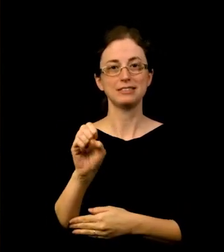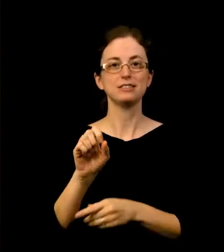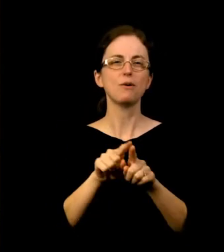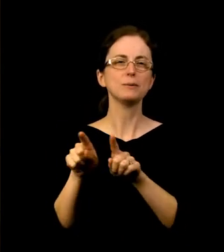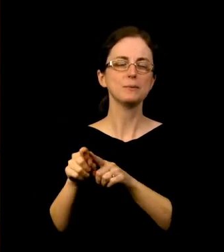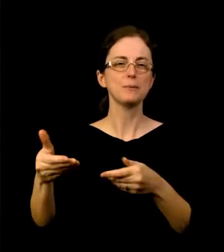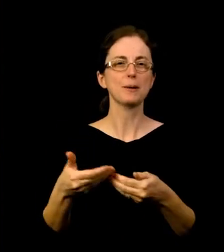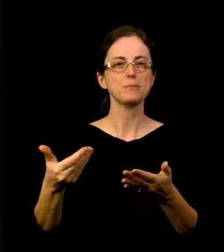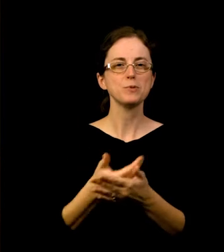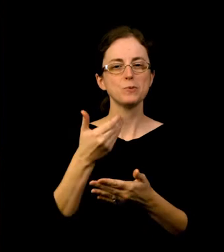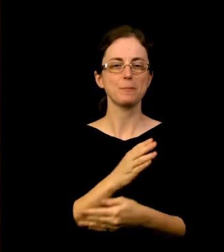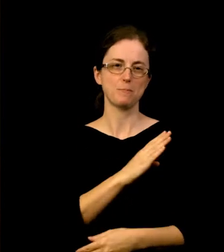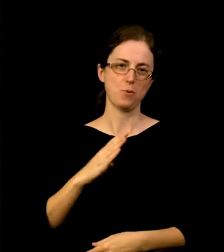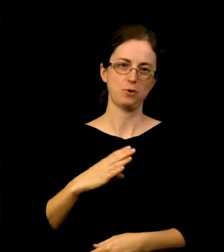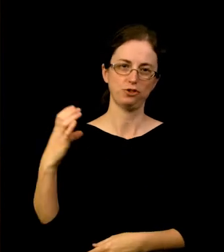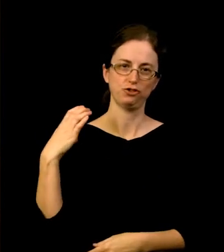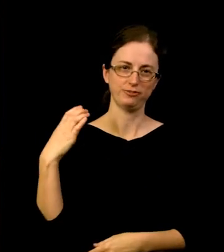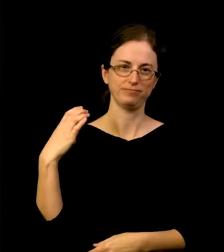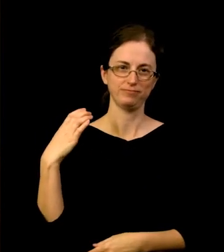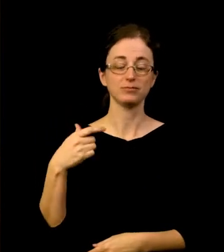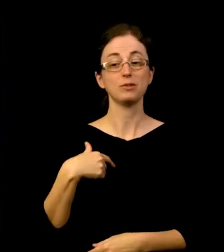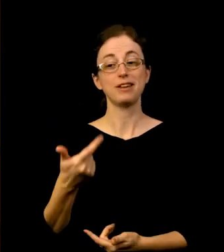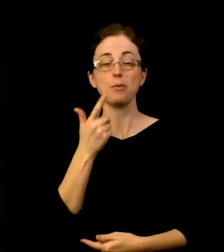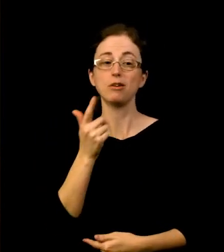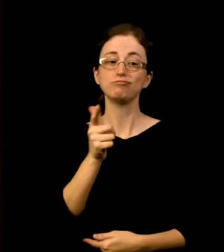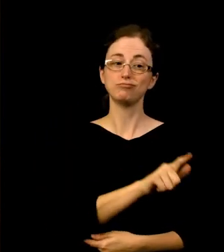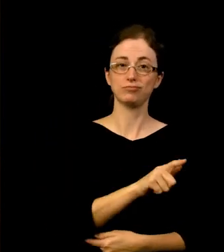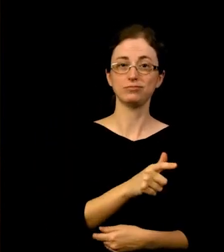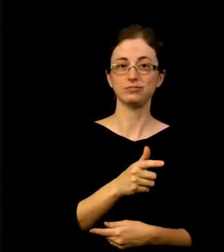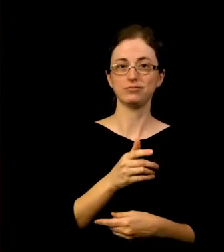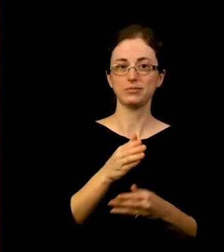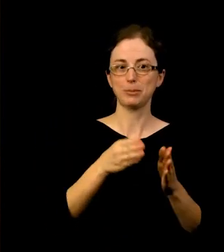I’ll turn it over to outgoing Board Chair and my good friend Fred Jubitz to say a few words.